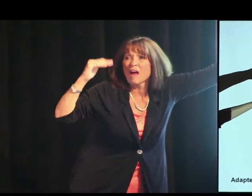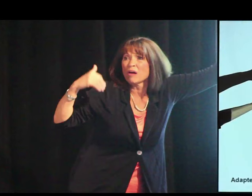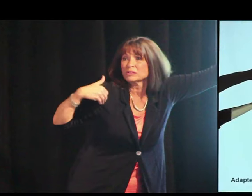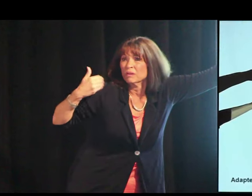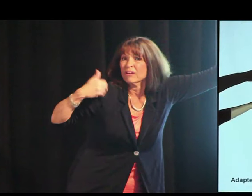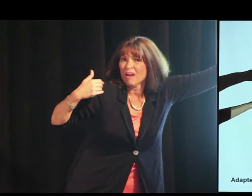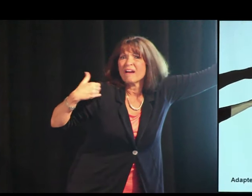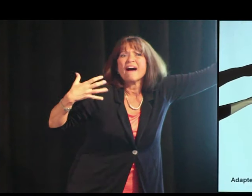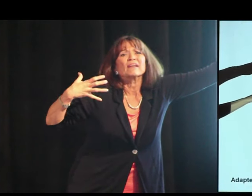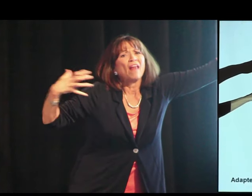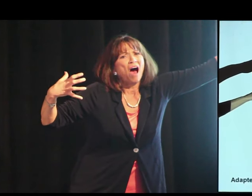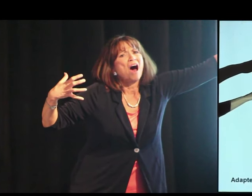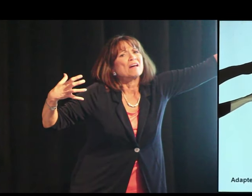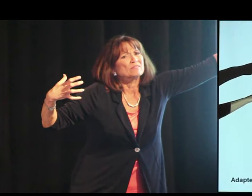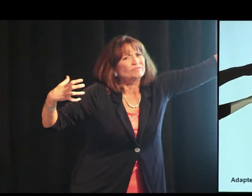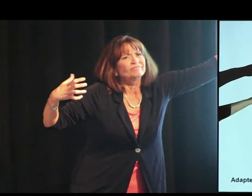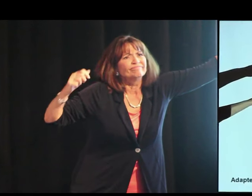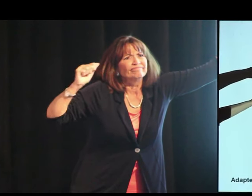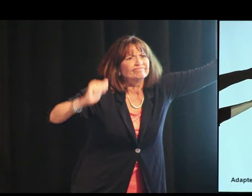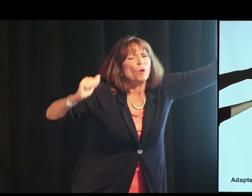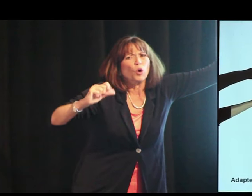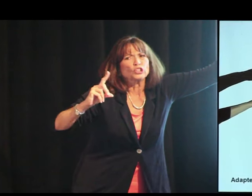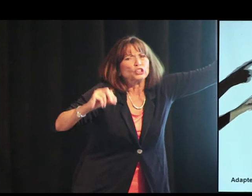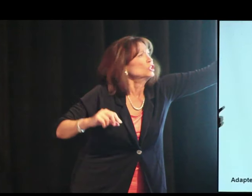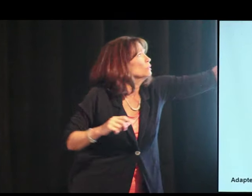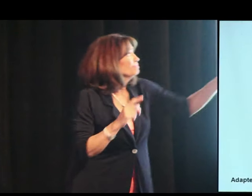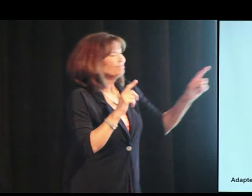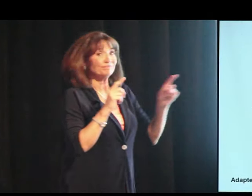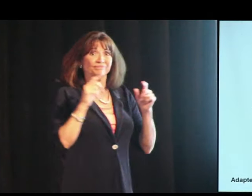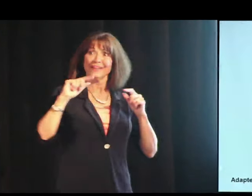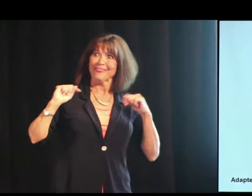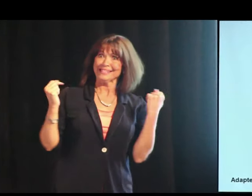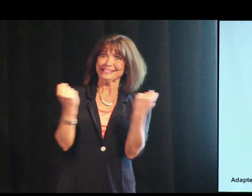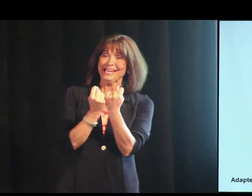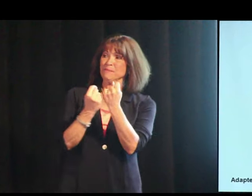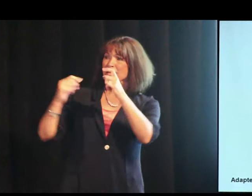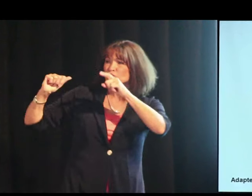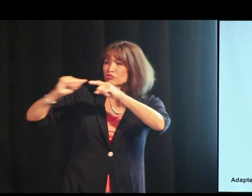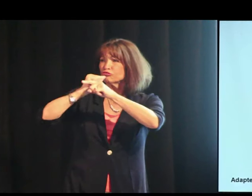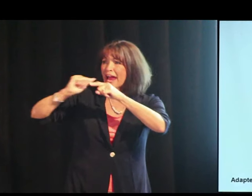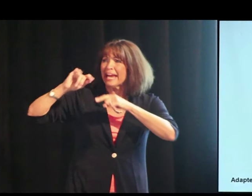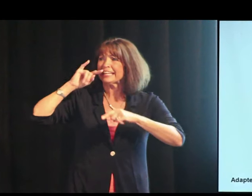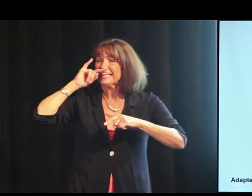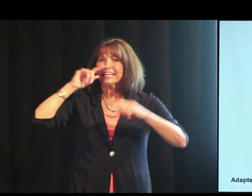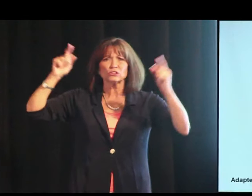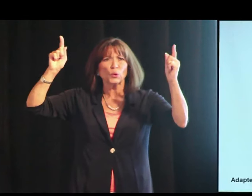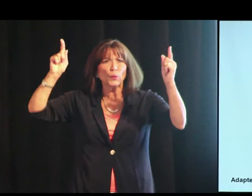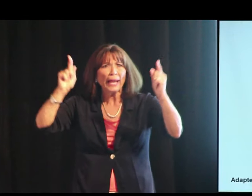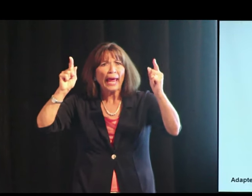That's elementary school. So, young kids, the adults have a lot of responsibility.